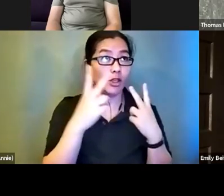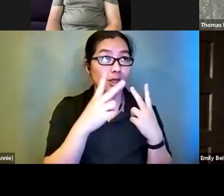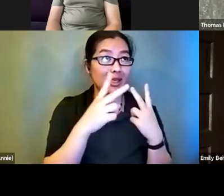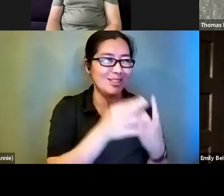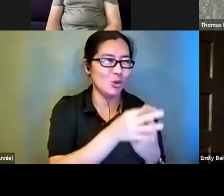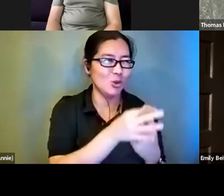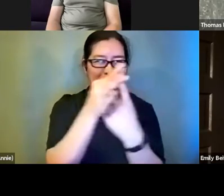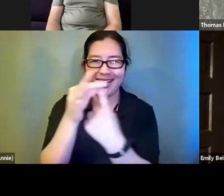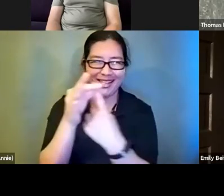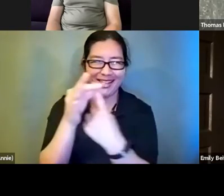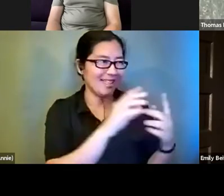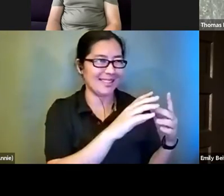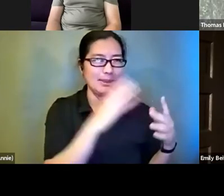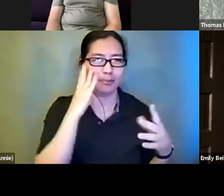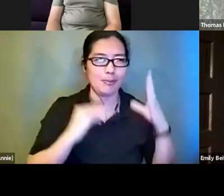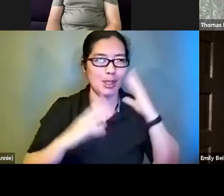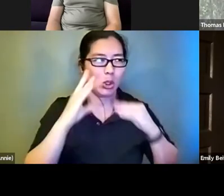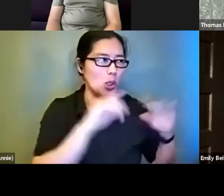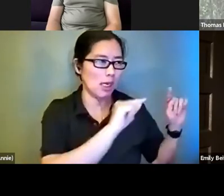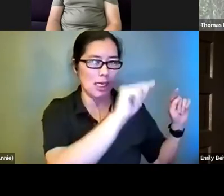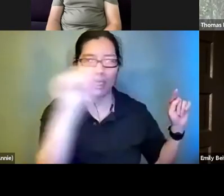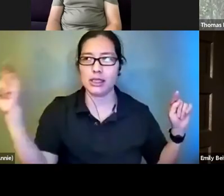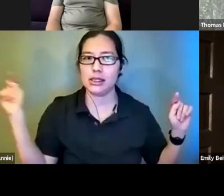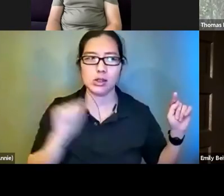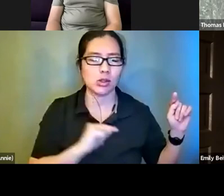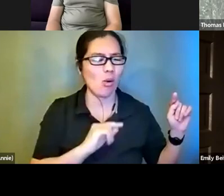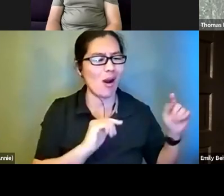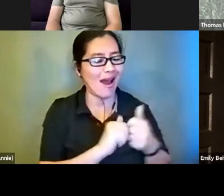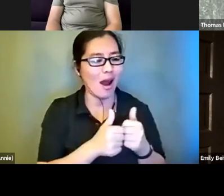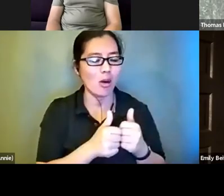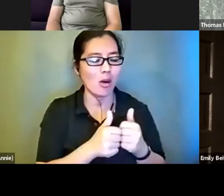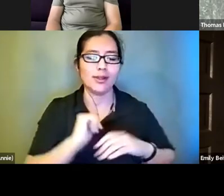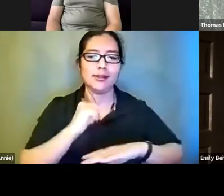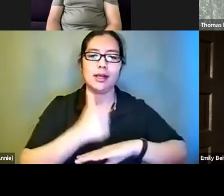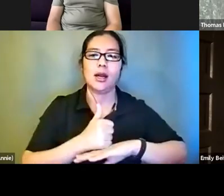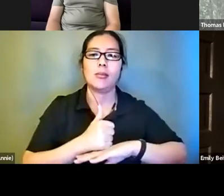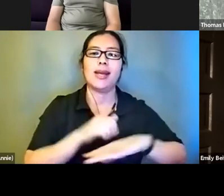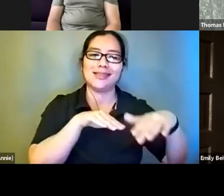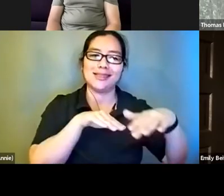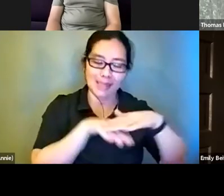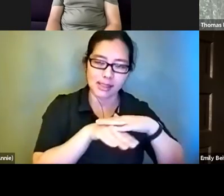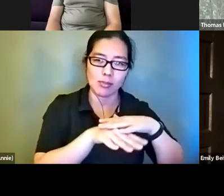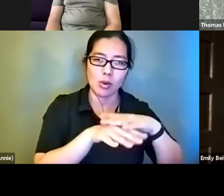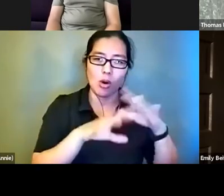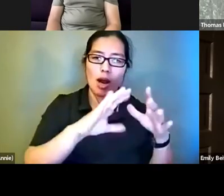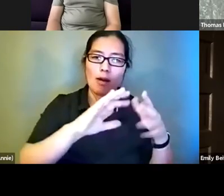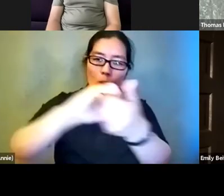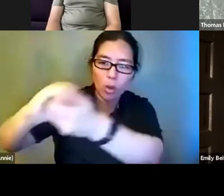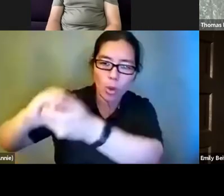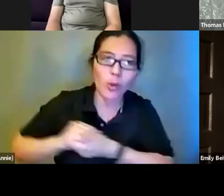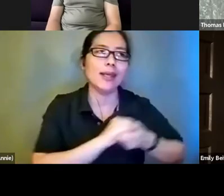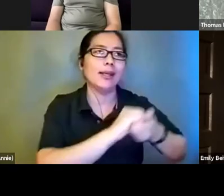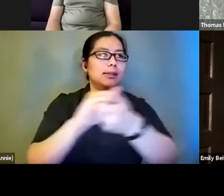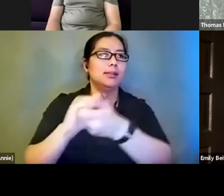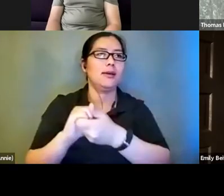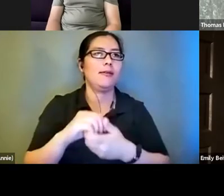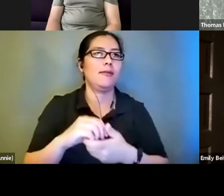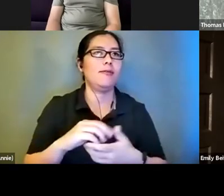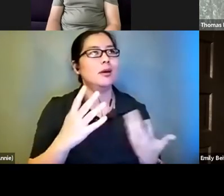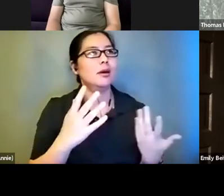cohesive kind of accessible audio format? What sort of elements would give us a slider scale